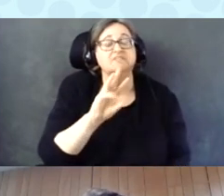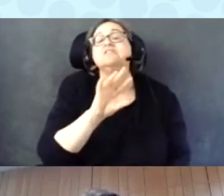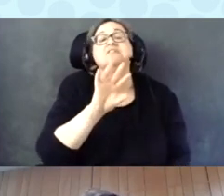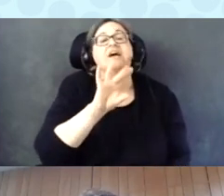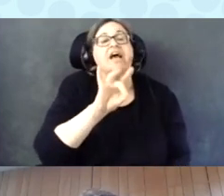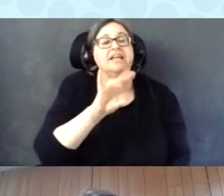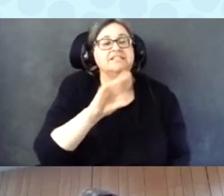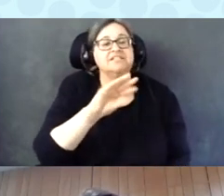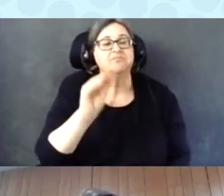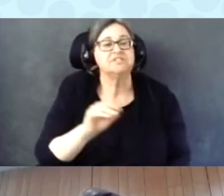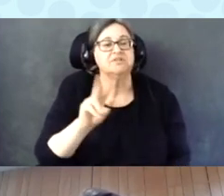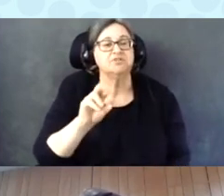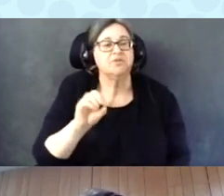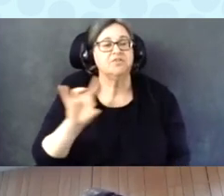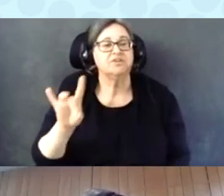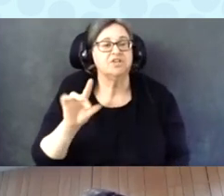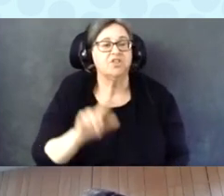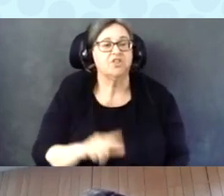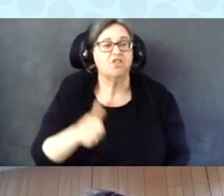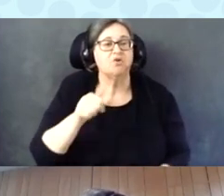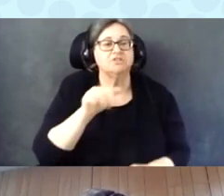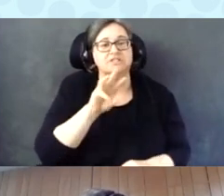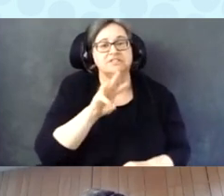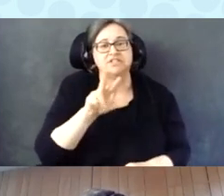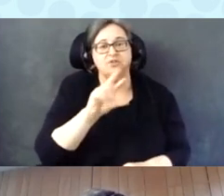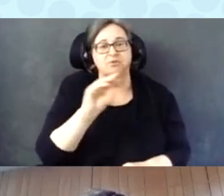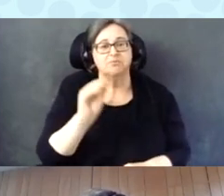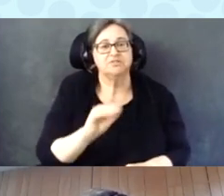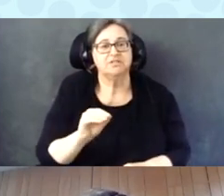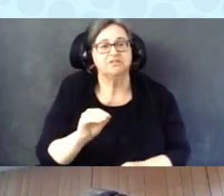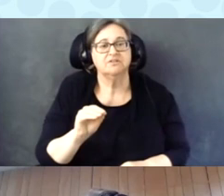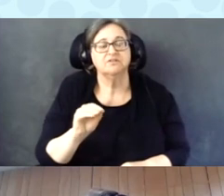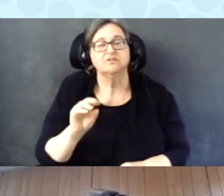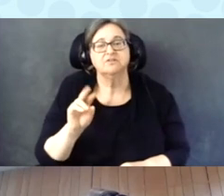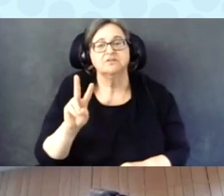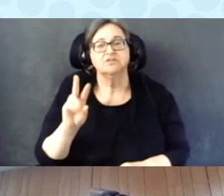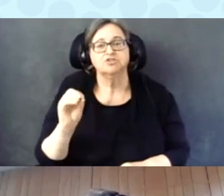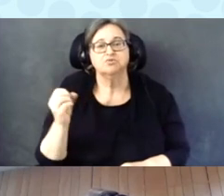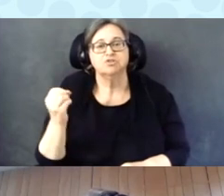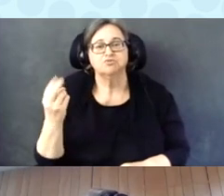And the lowest was 63% that we, you know, endured in 2012.